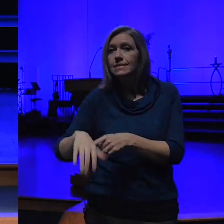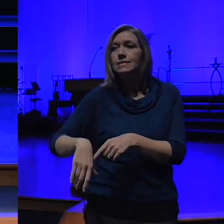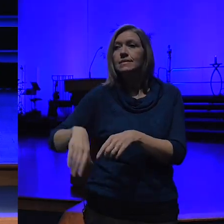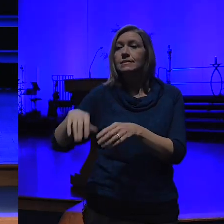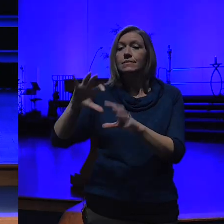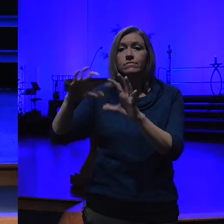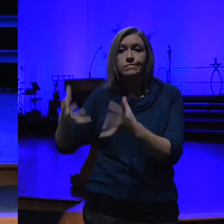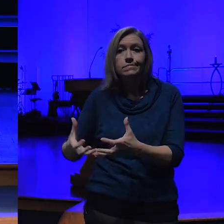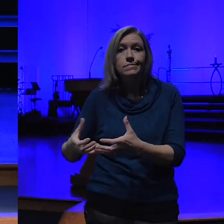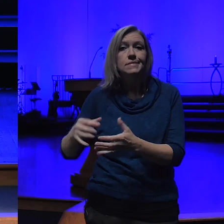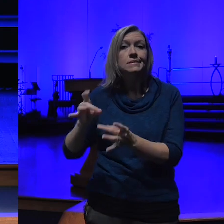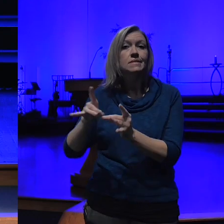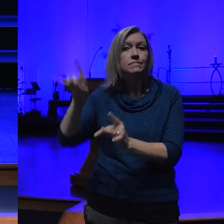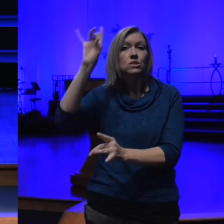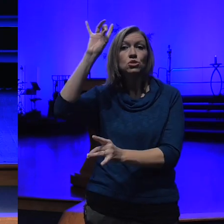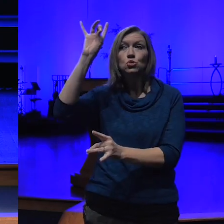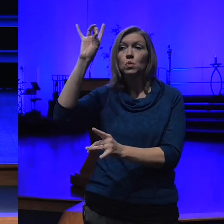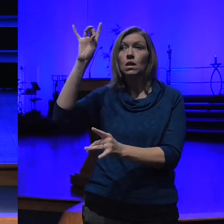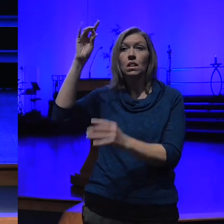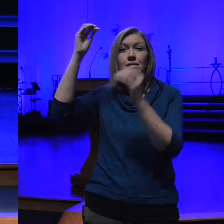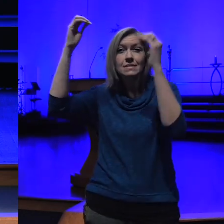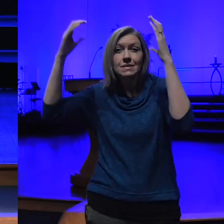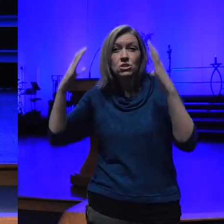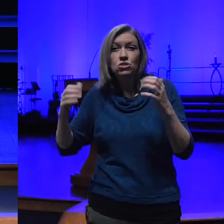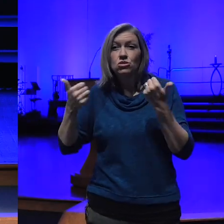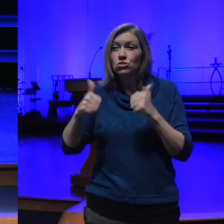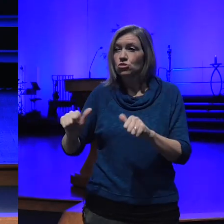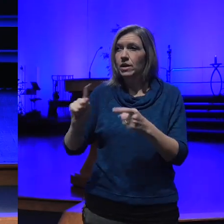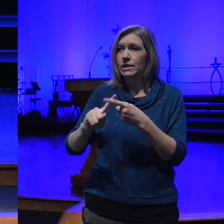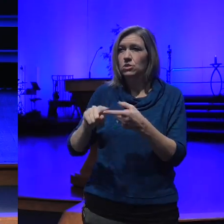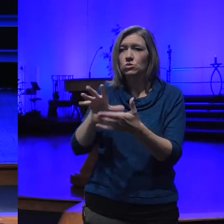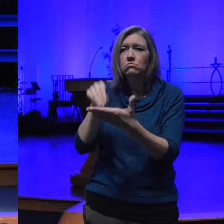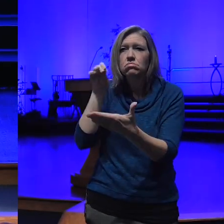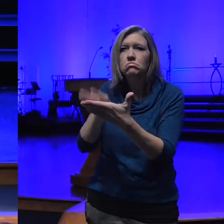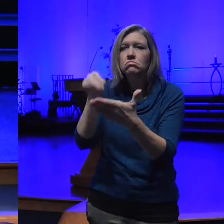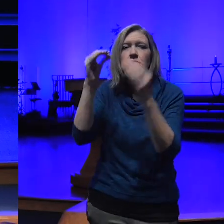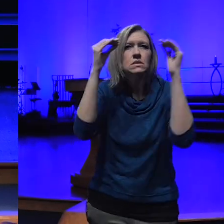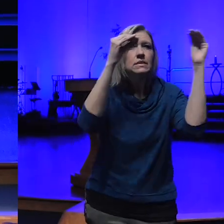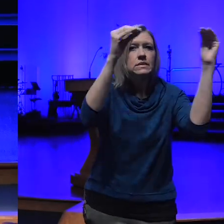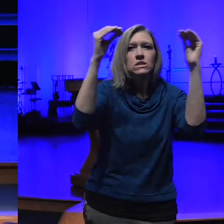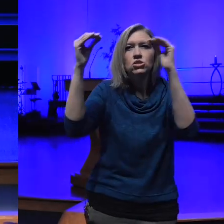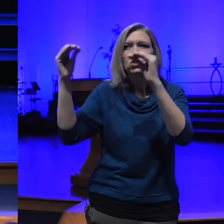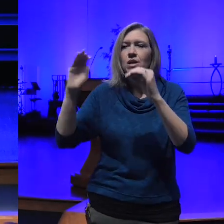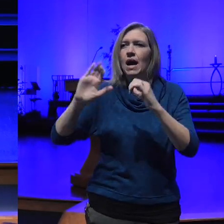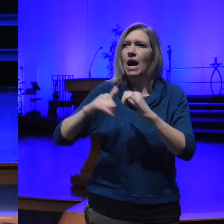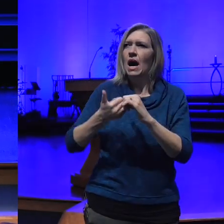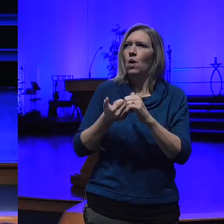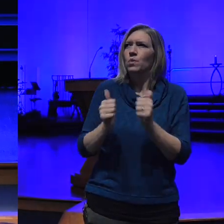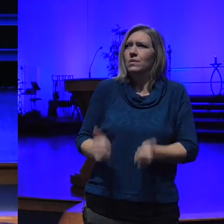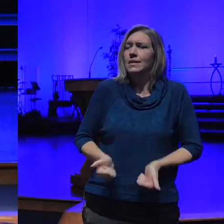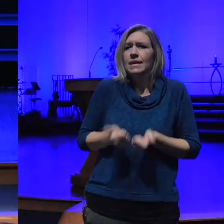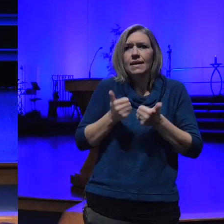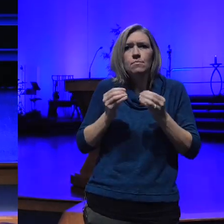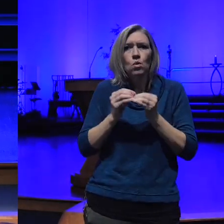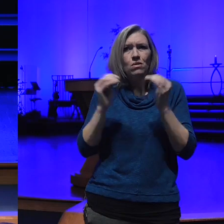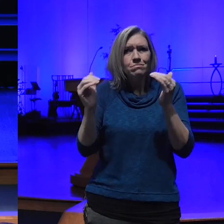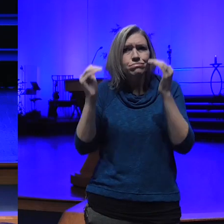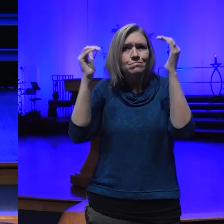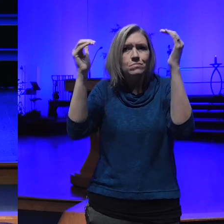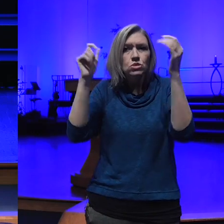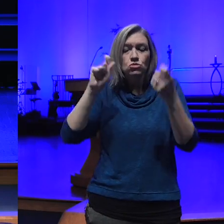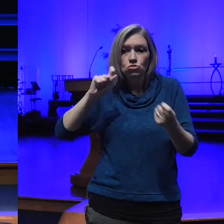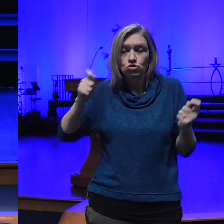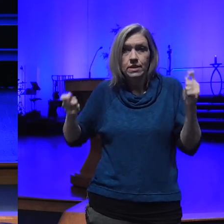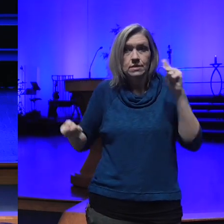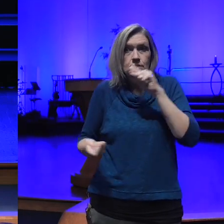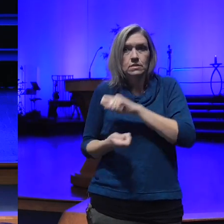are seeking to teach Humanity how to live from a higher place to transmute ourselves and love